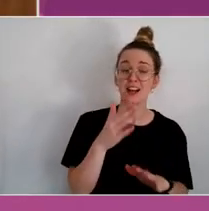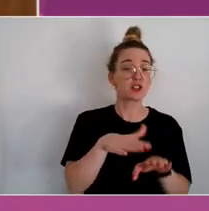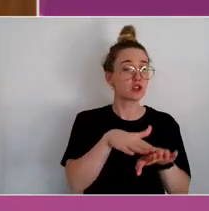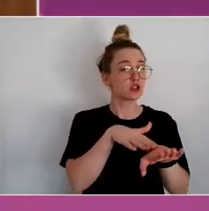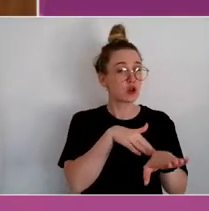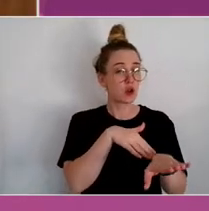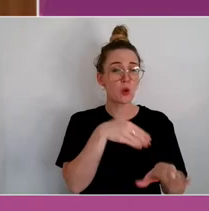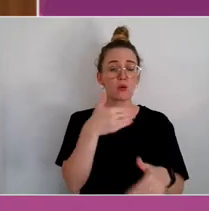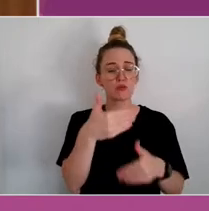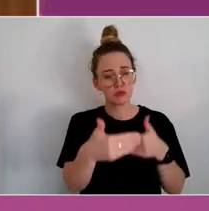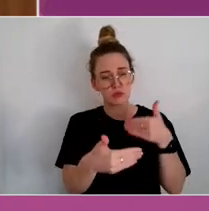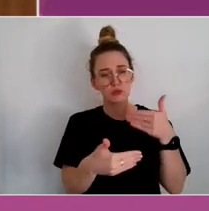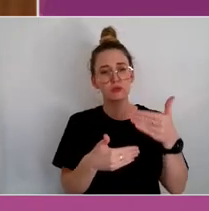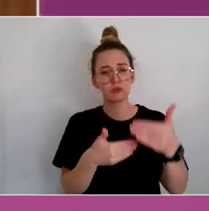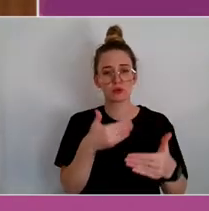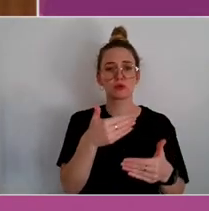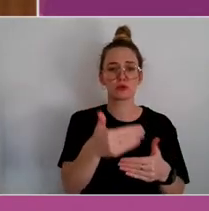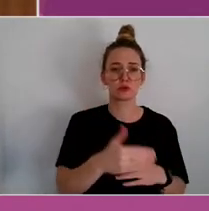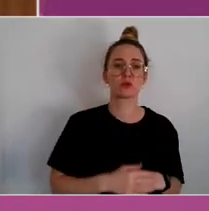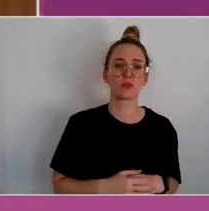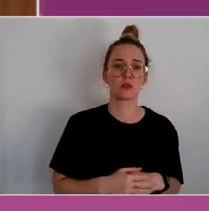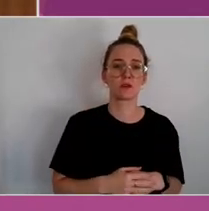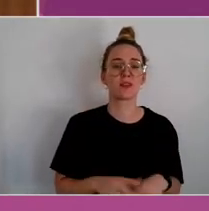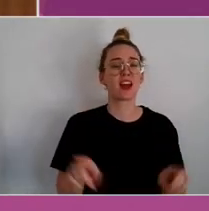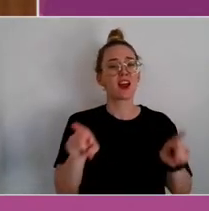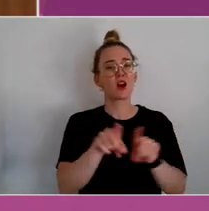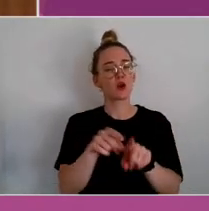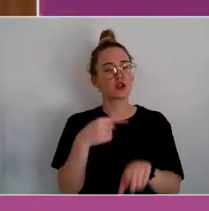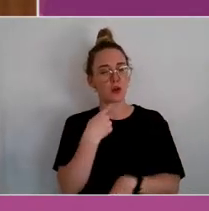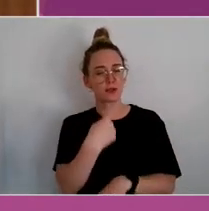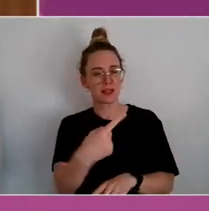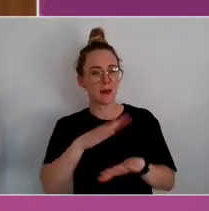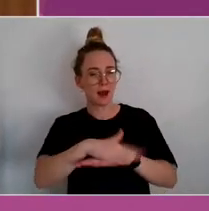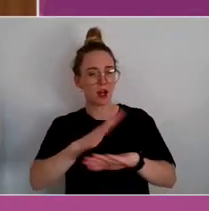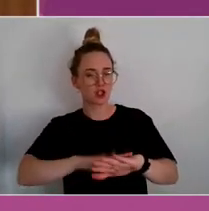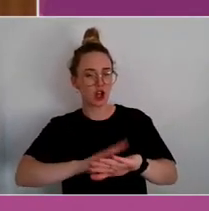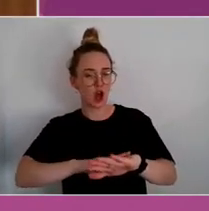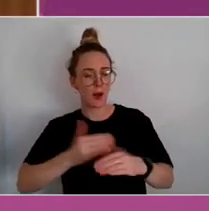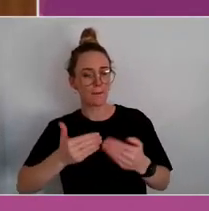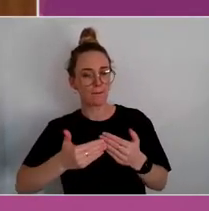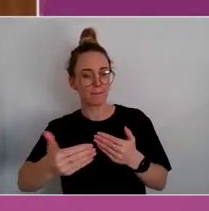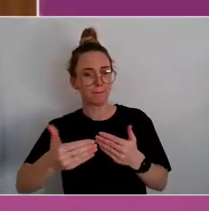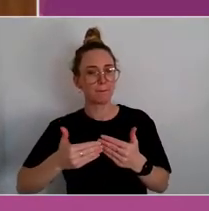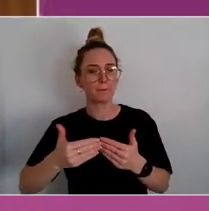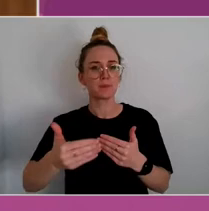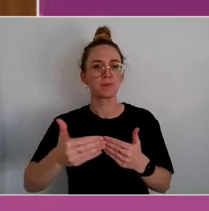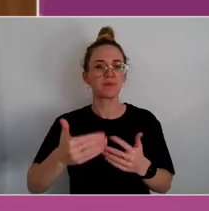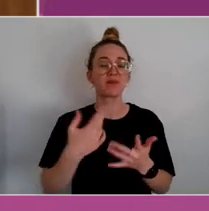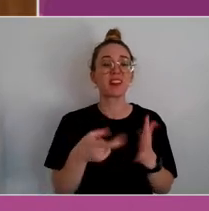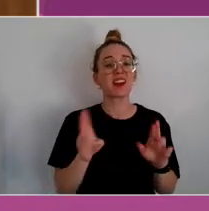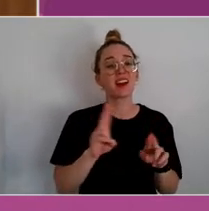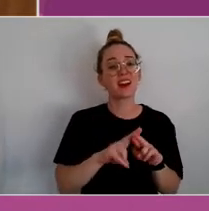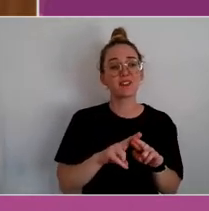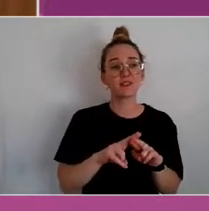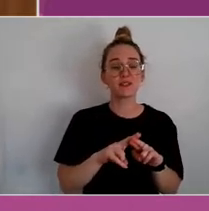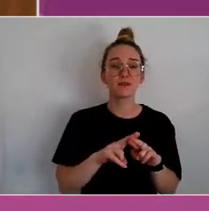And the one thing I would say about the time frames as well is that, you know, if we construct